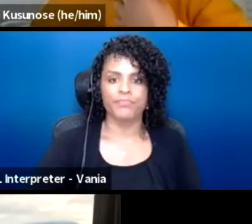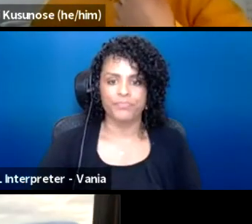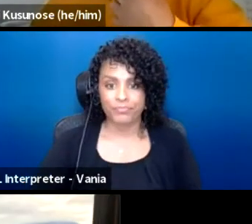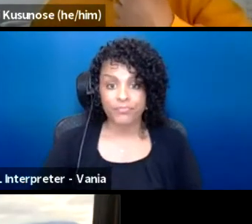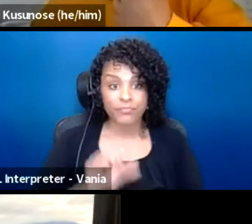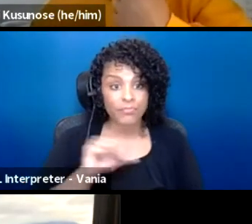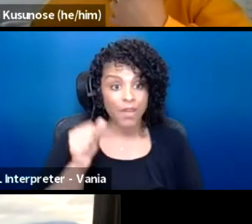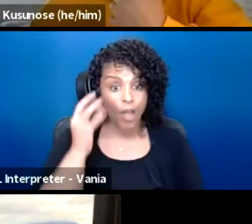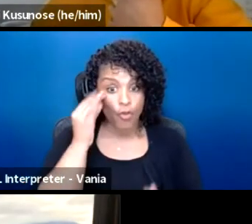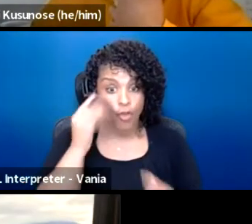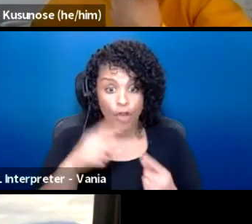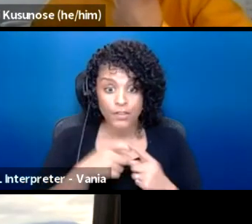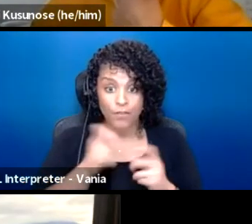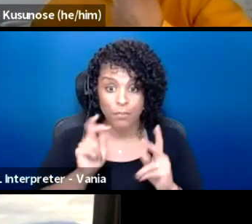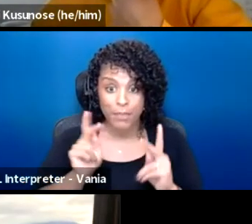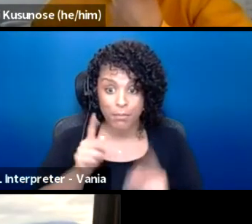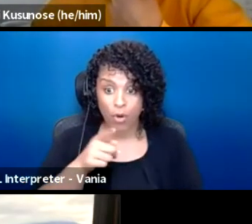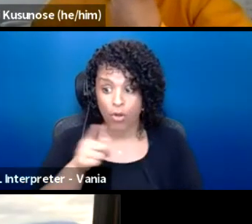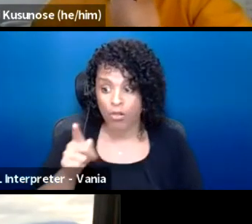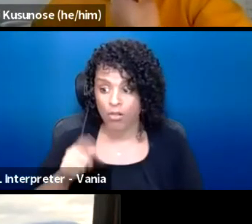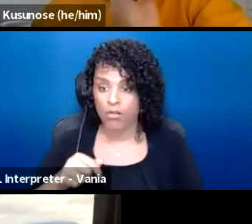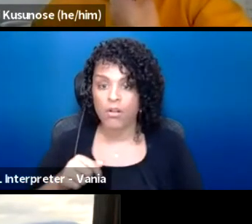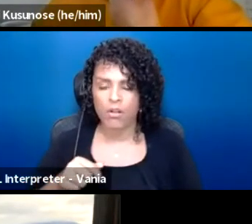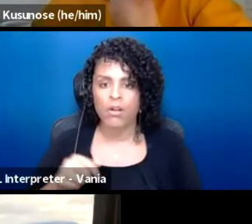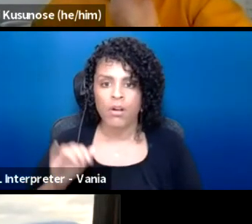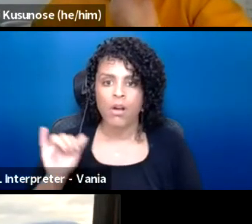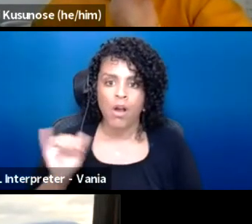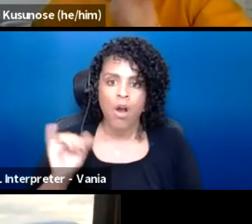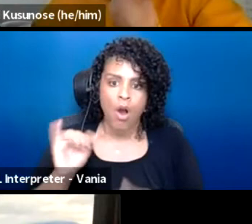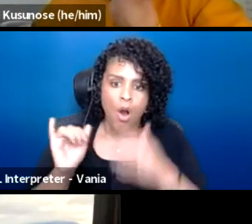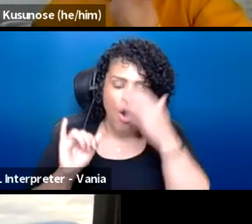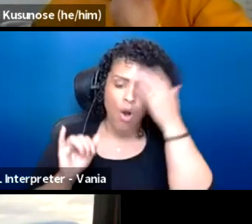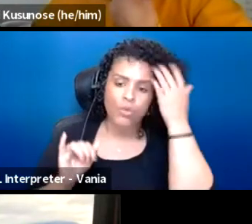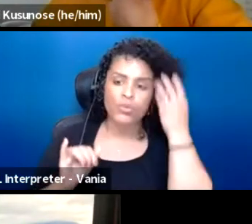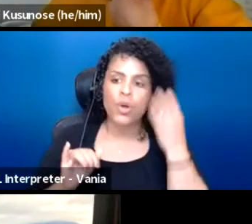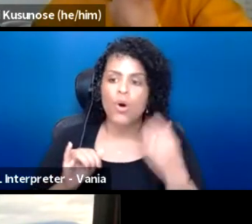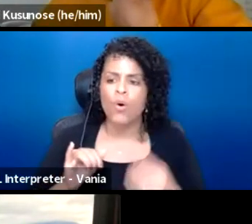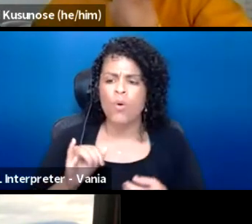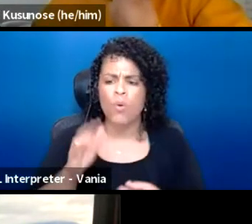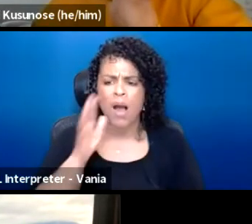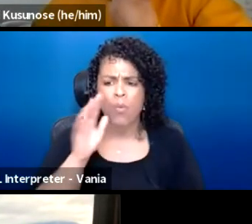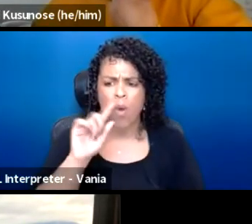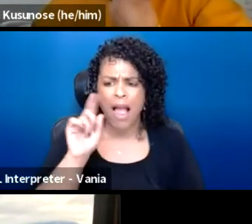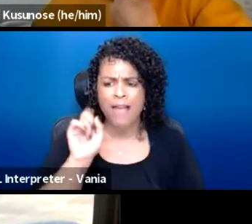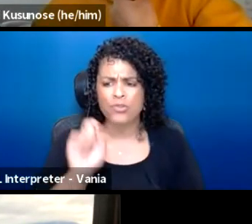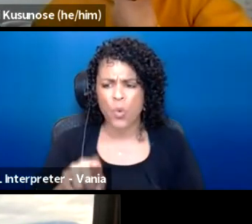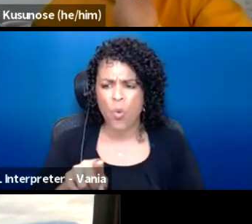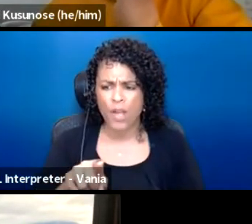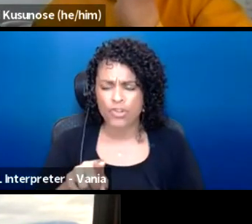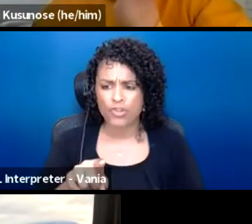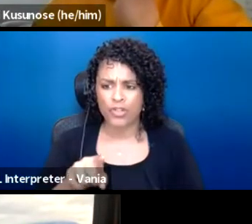Other thoughts from folks. I'll also ask the question this brought to mind,